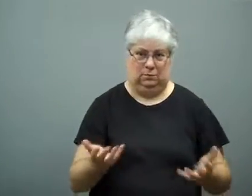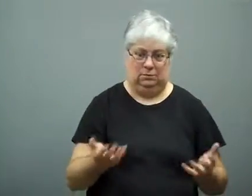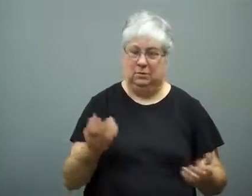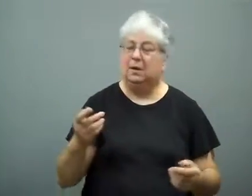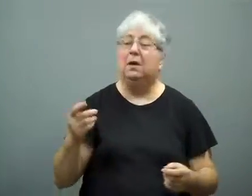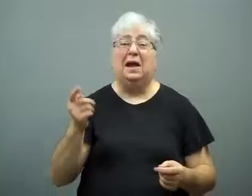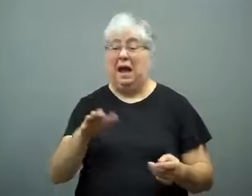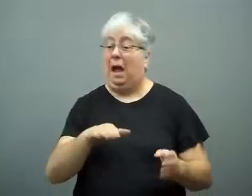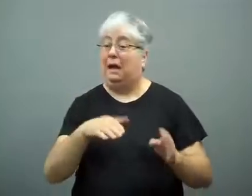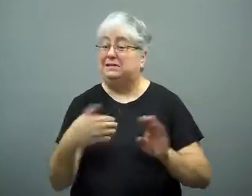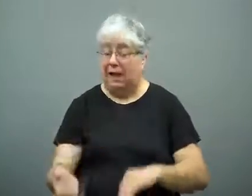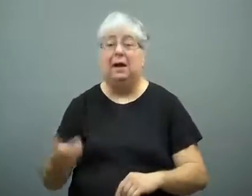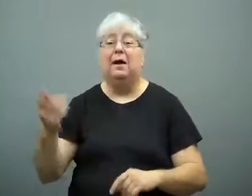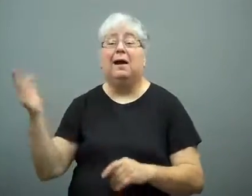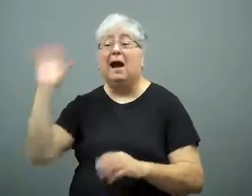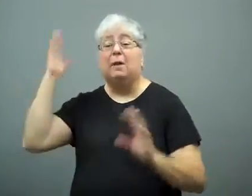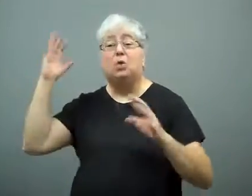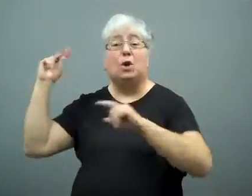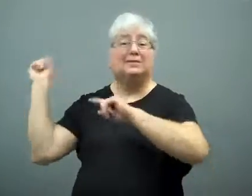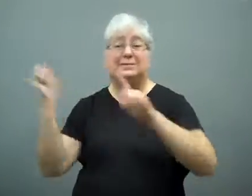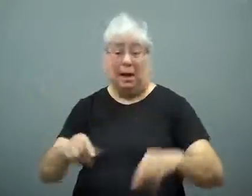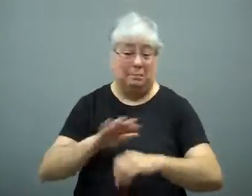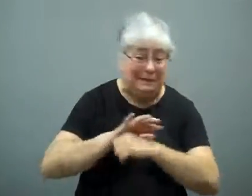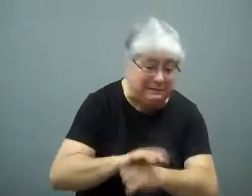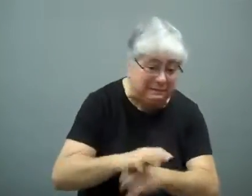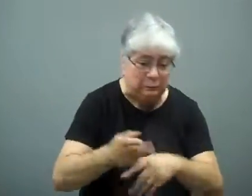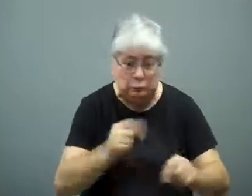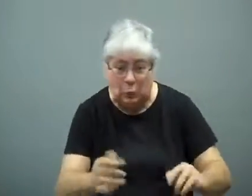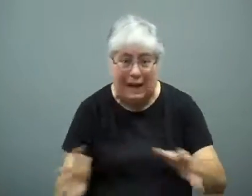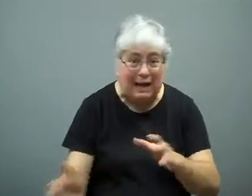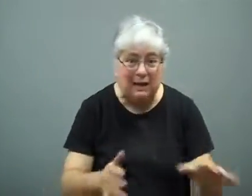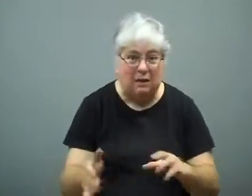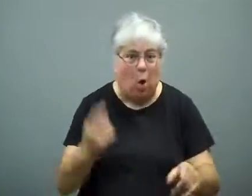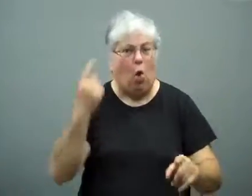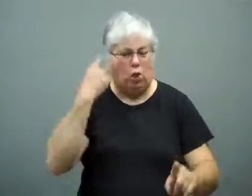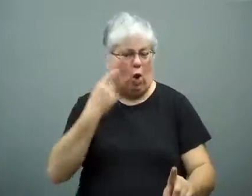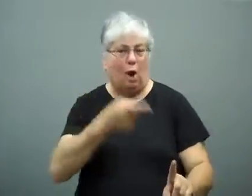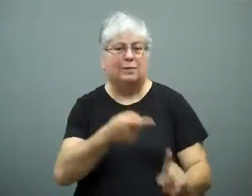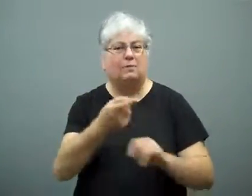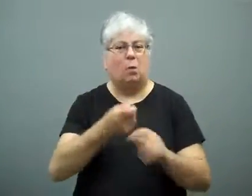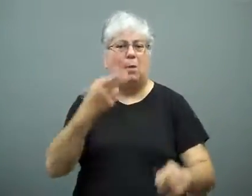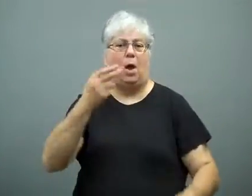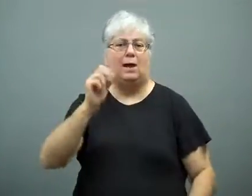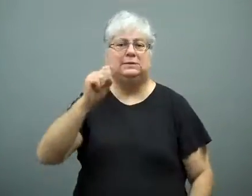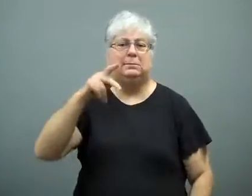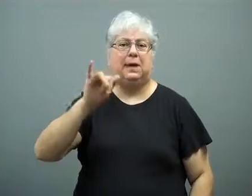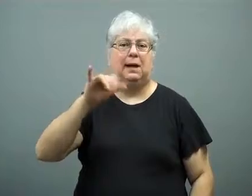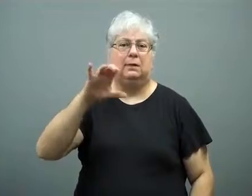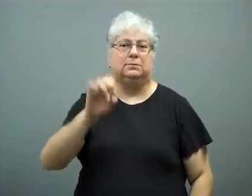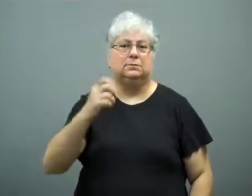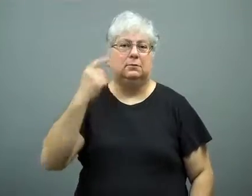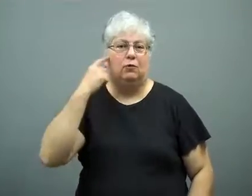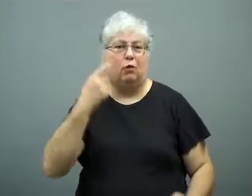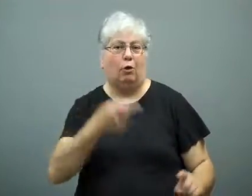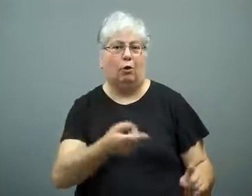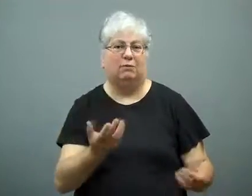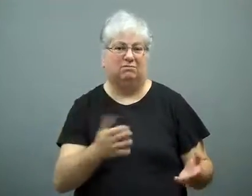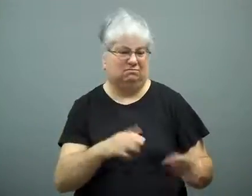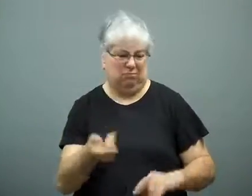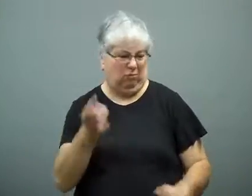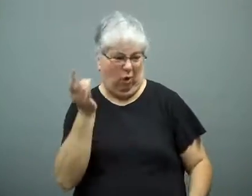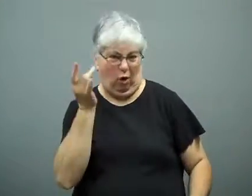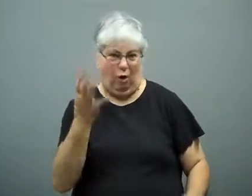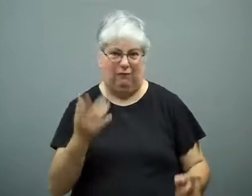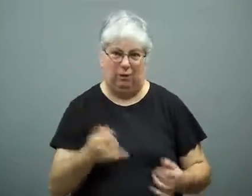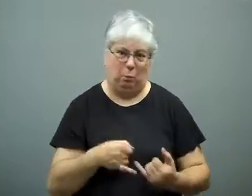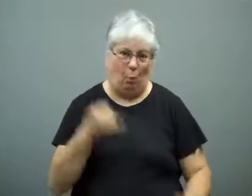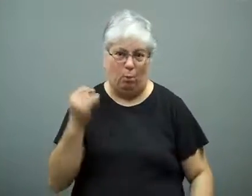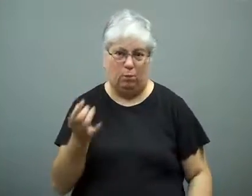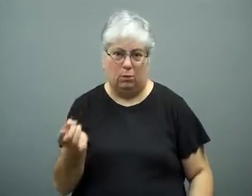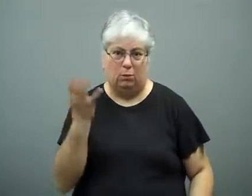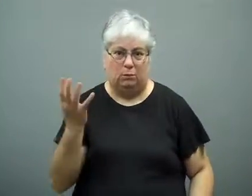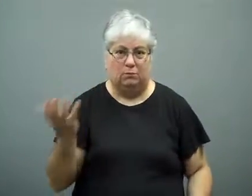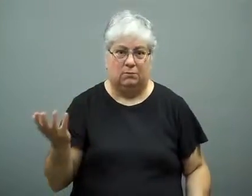When he died, the EMT who tried to revive him thought he was a hospice patient.